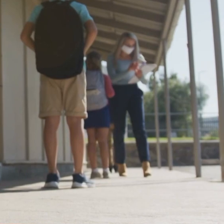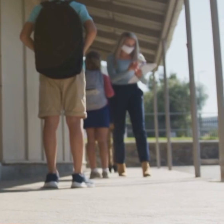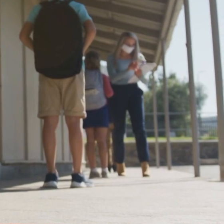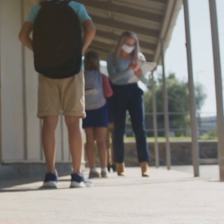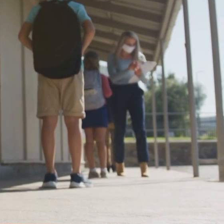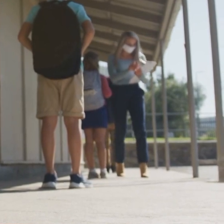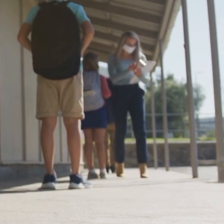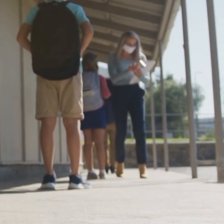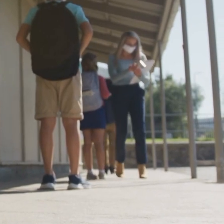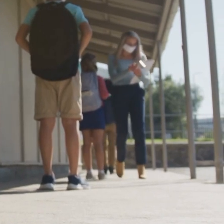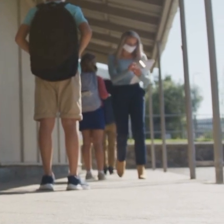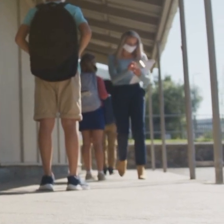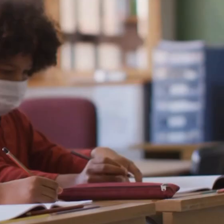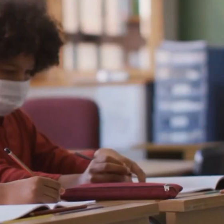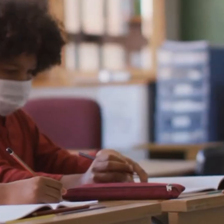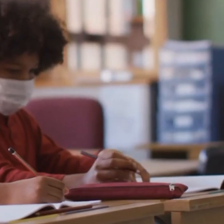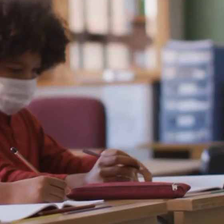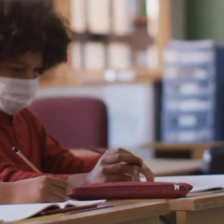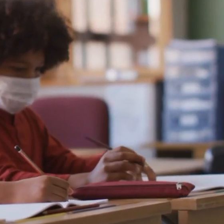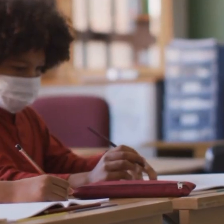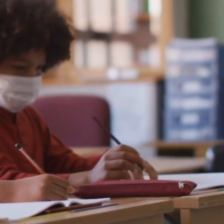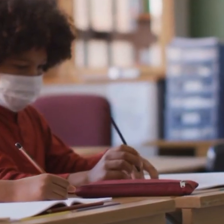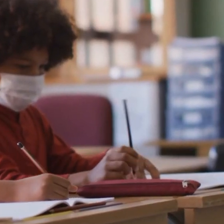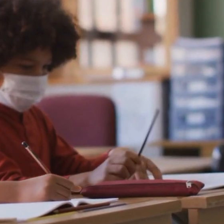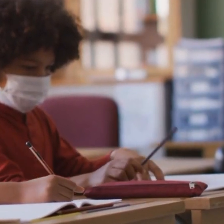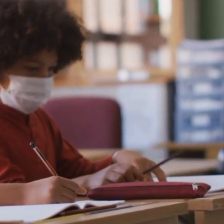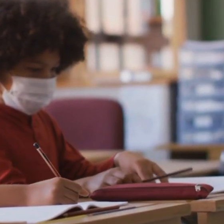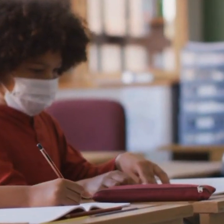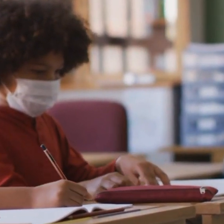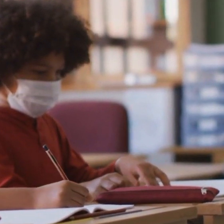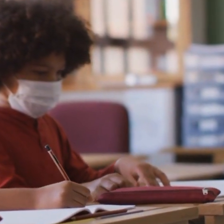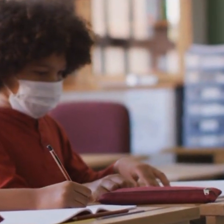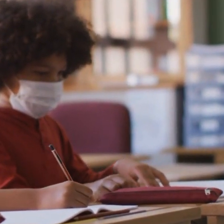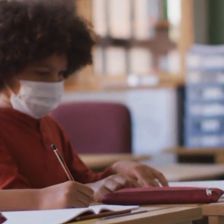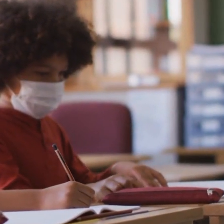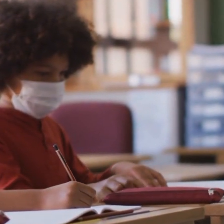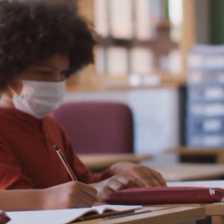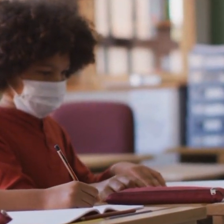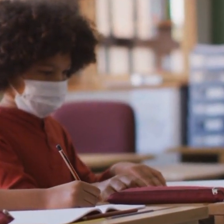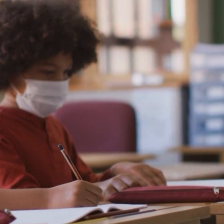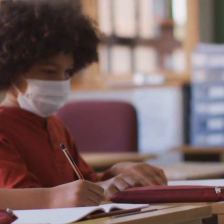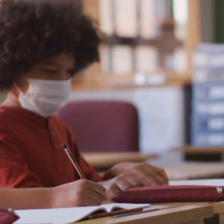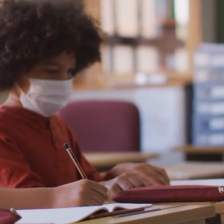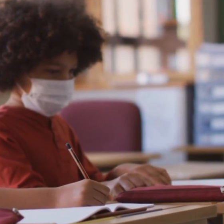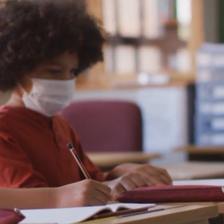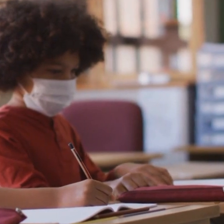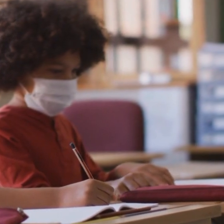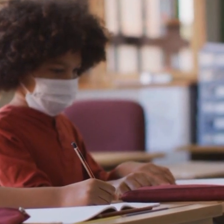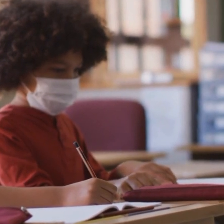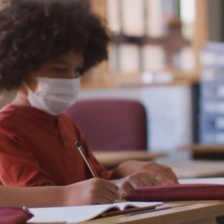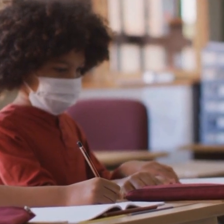with the pasadena public health department to develop policies and procedures to keep staff and students